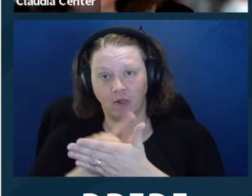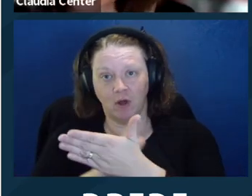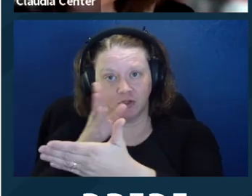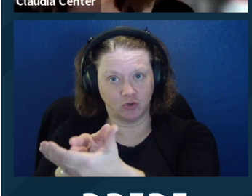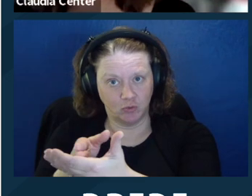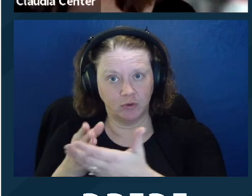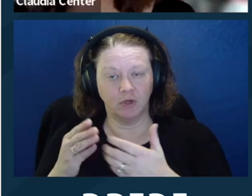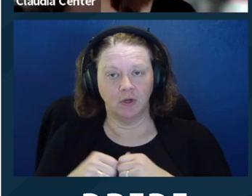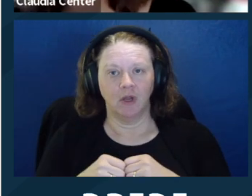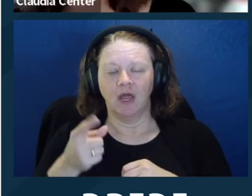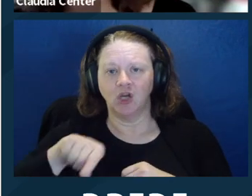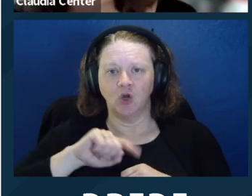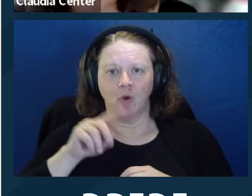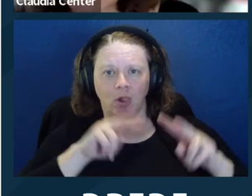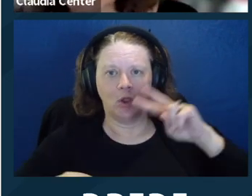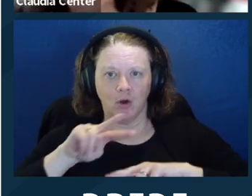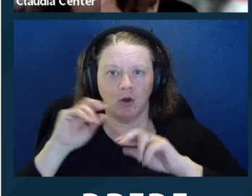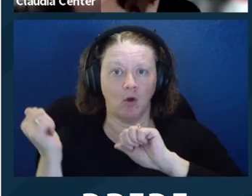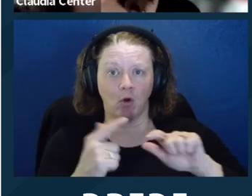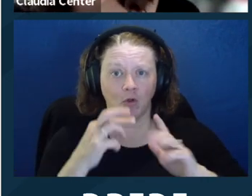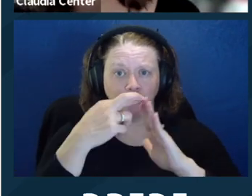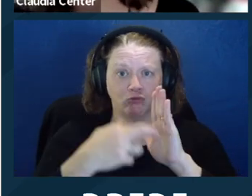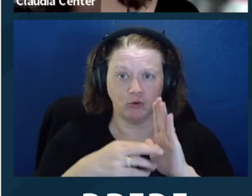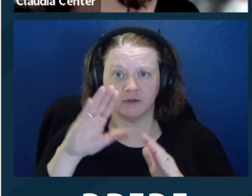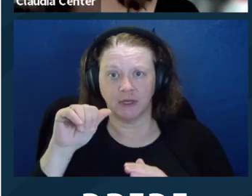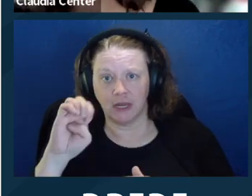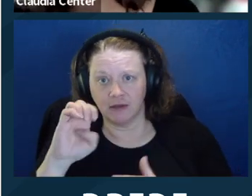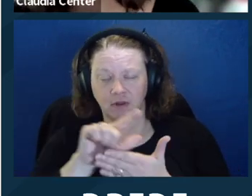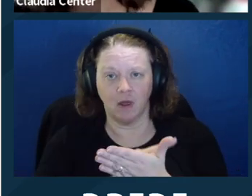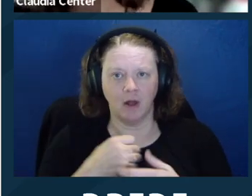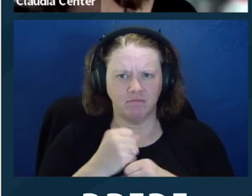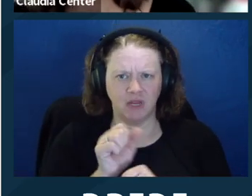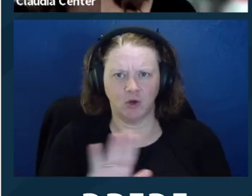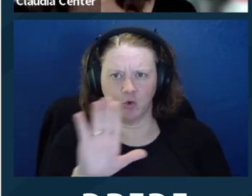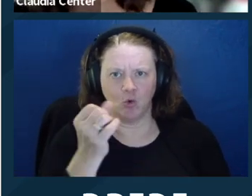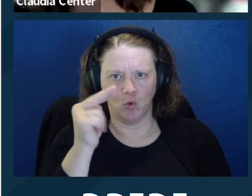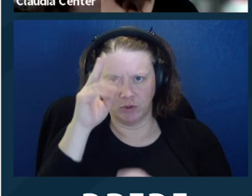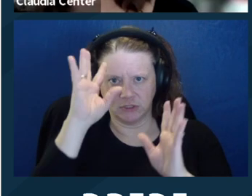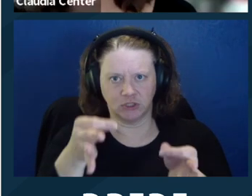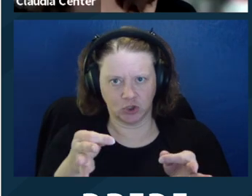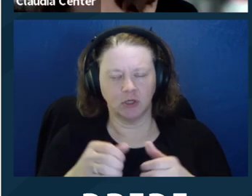or does it advance the goals of the litigation. And you're going to look at all the rules